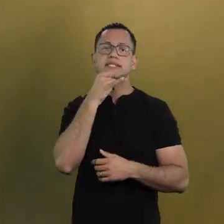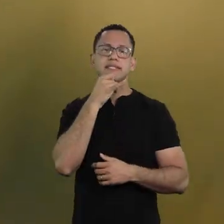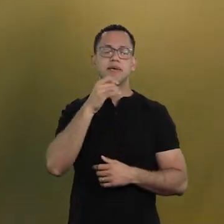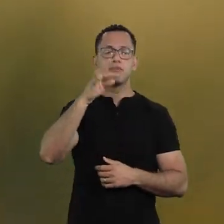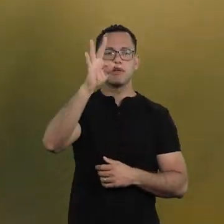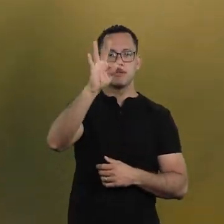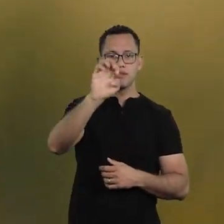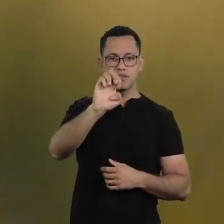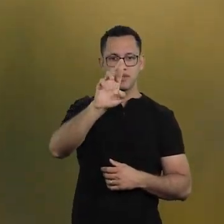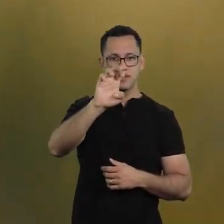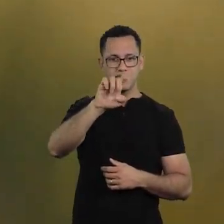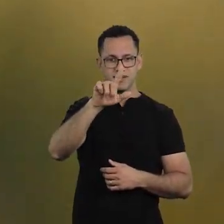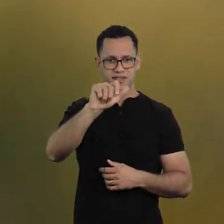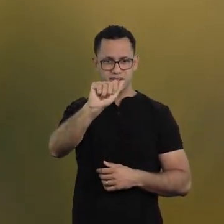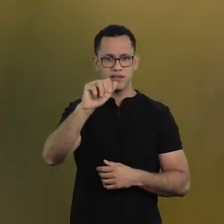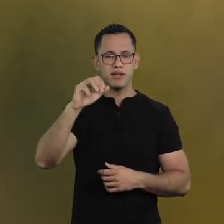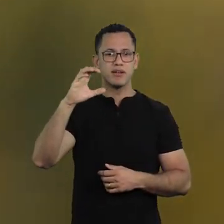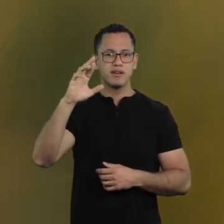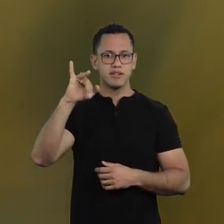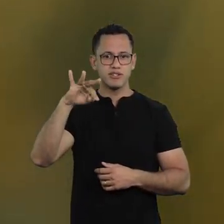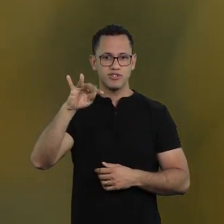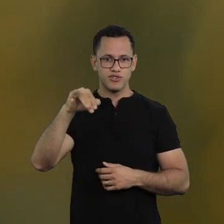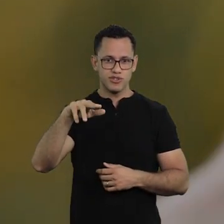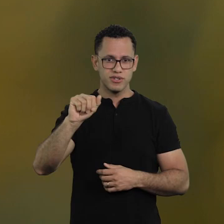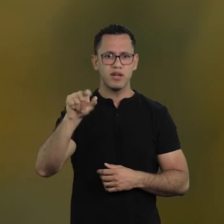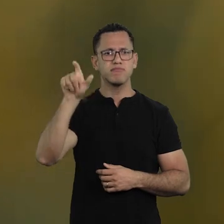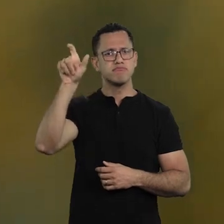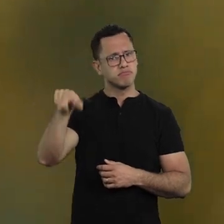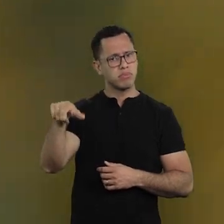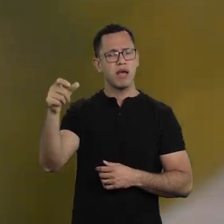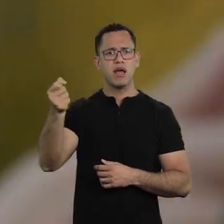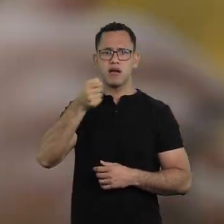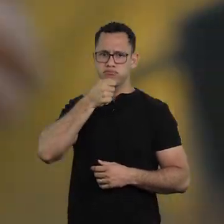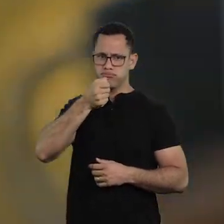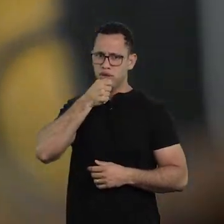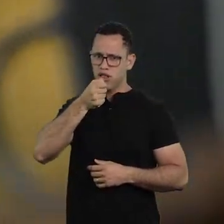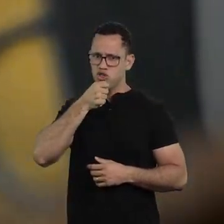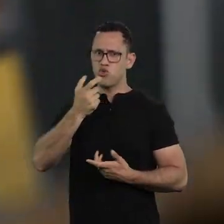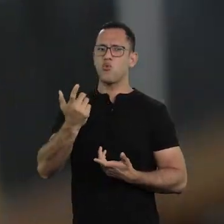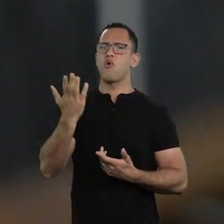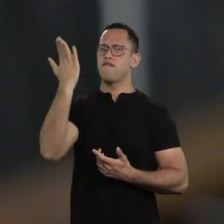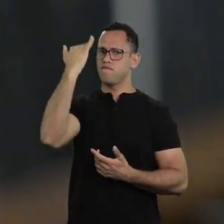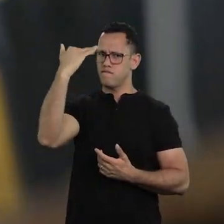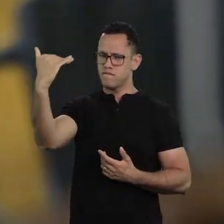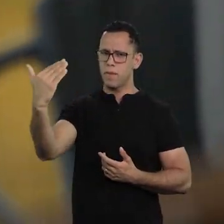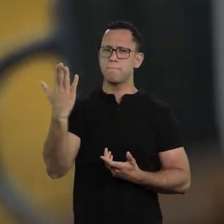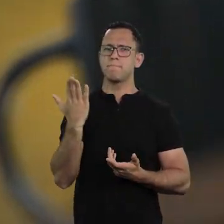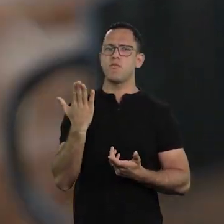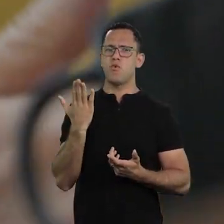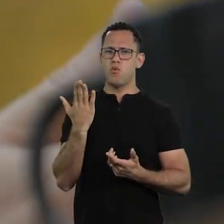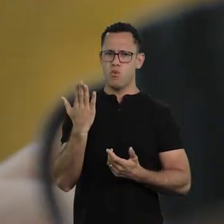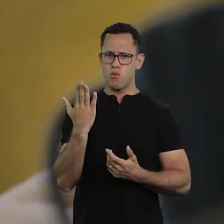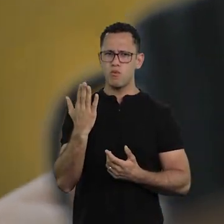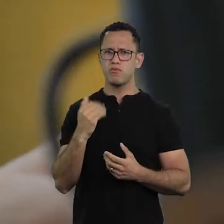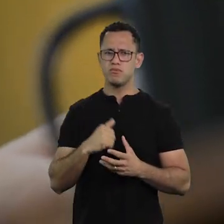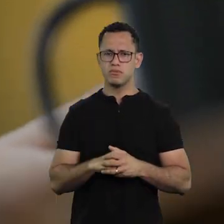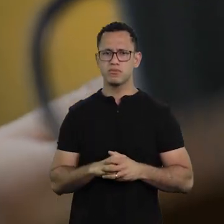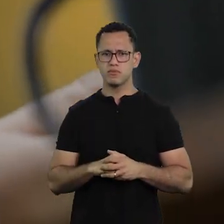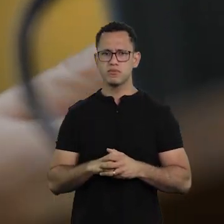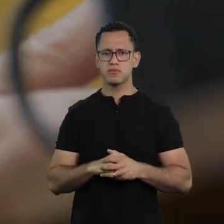For example, we knew Teresa Cristina from the stage, we knew her as a singer, the quality of her setlist.